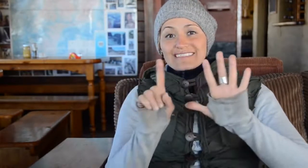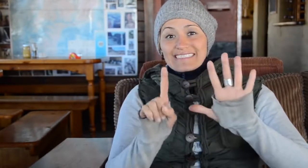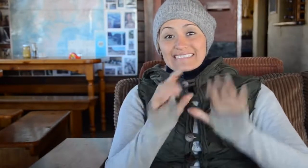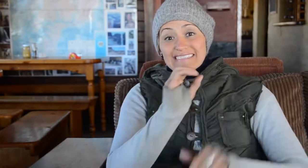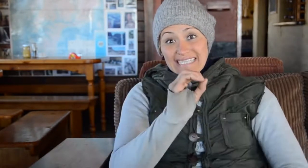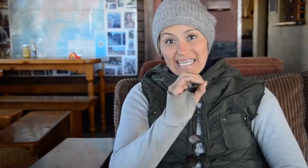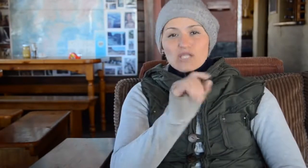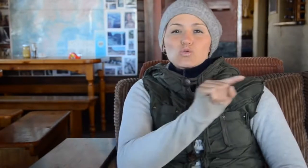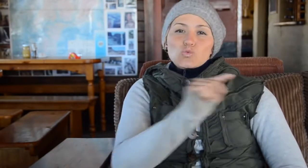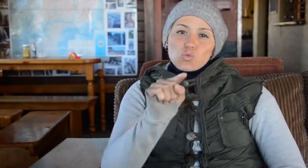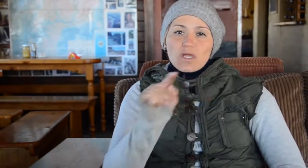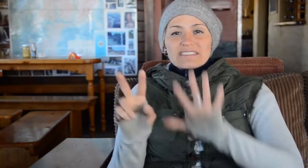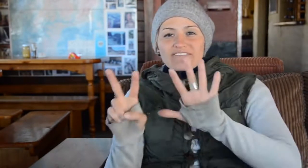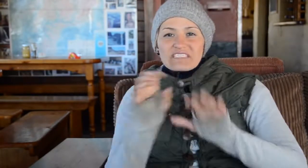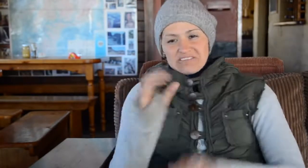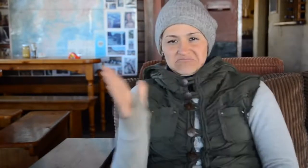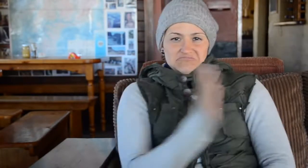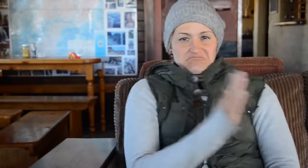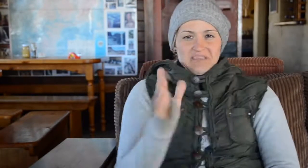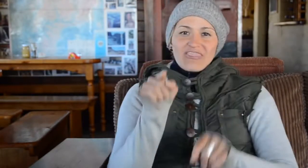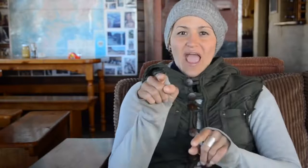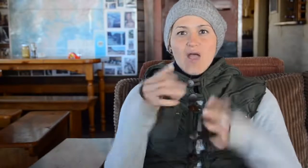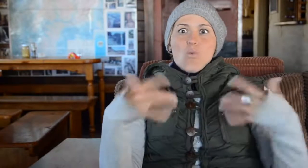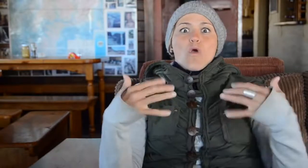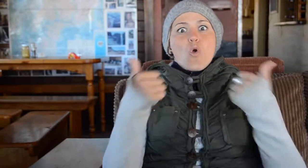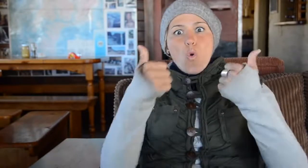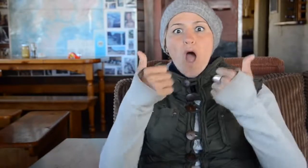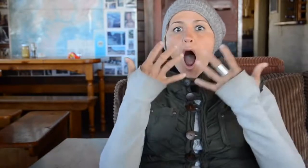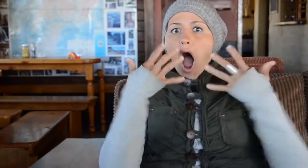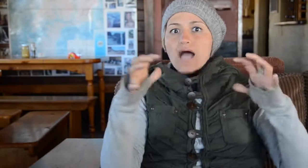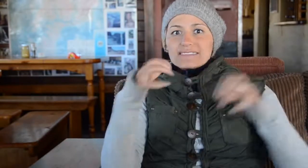years between 1960 and 1970.